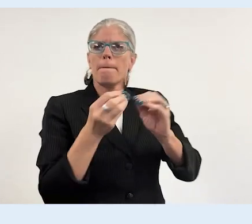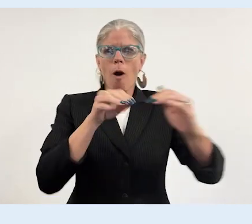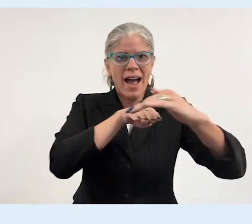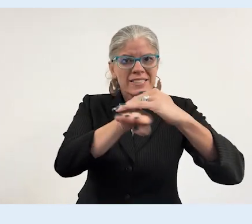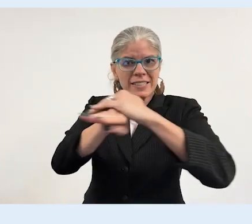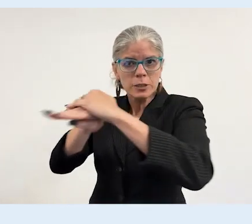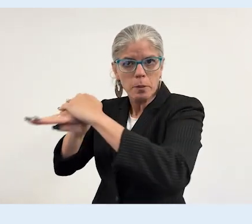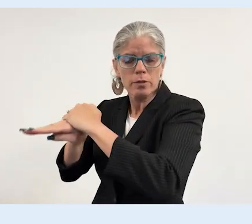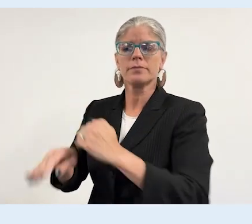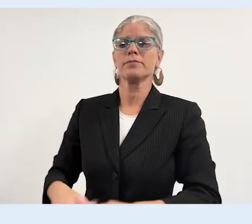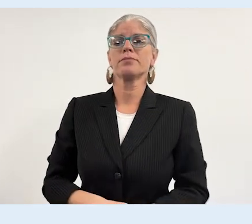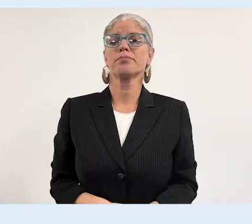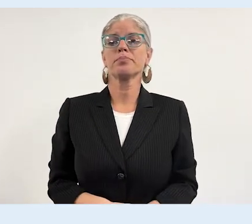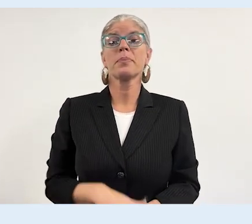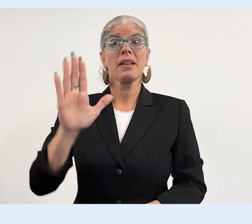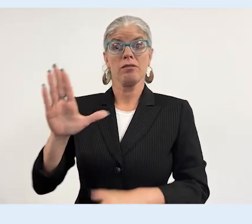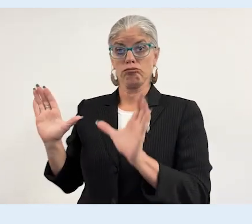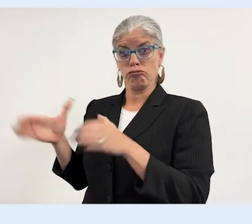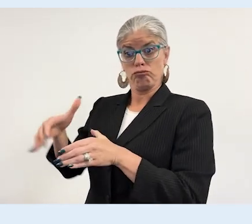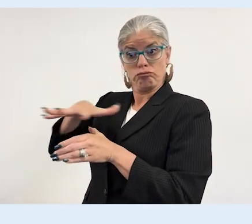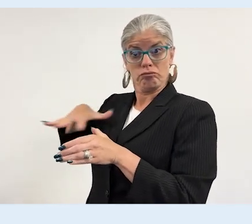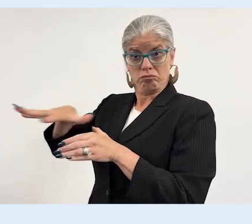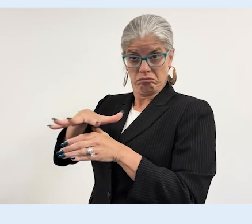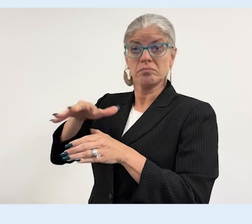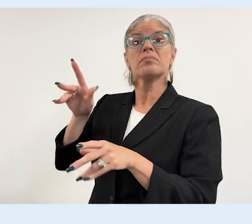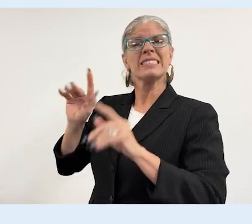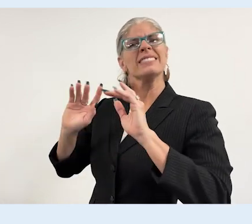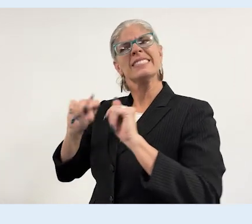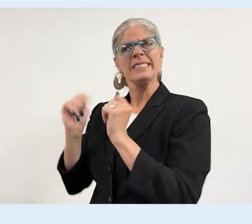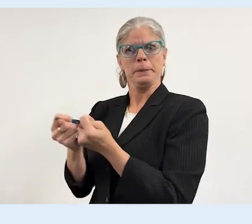improving the guide and making it more accessible.